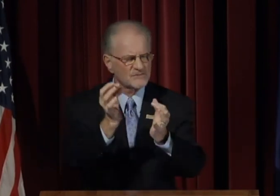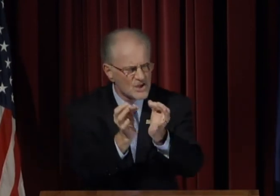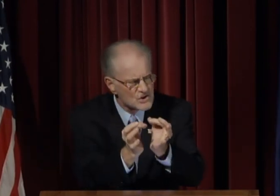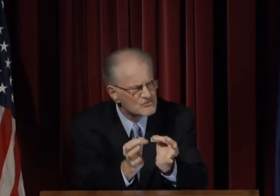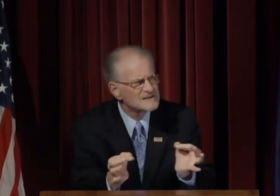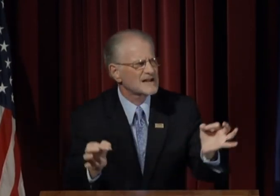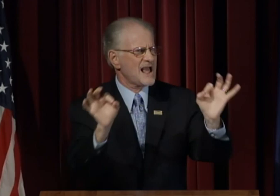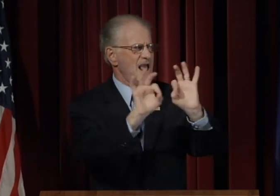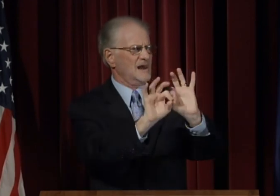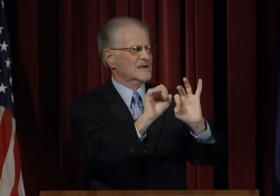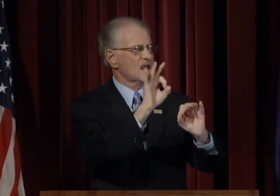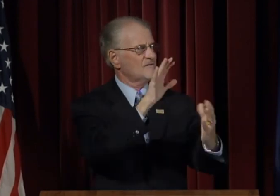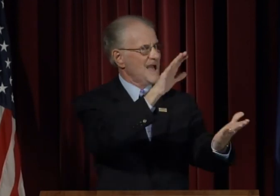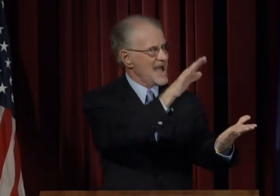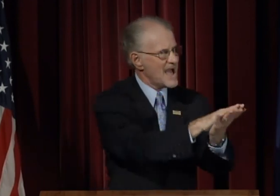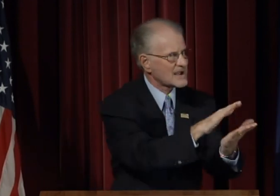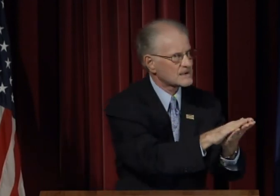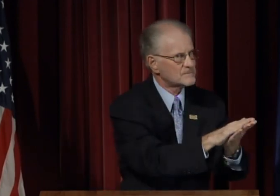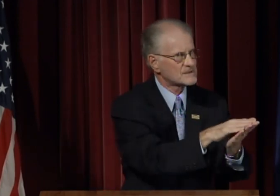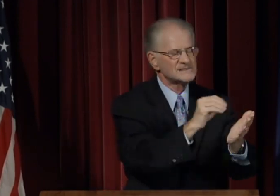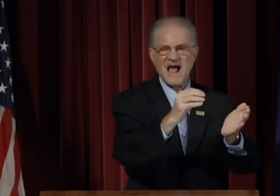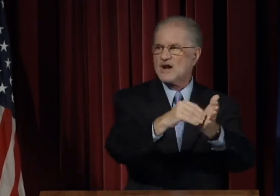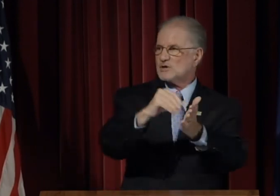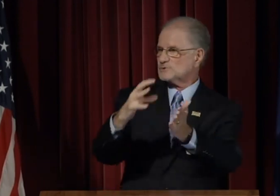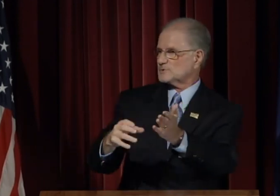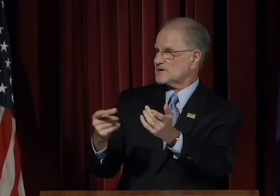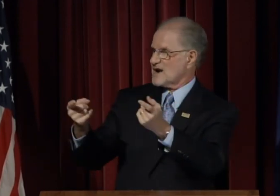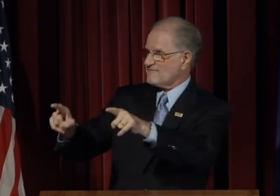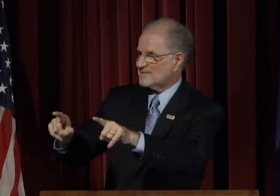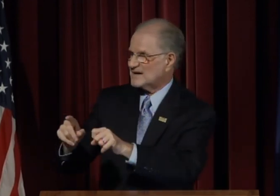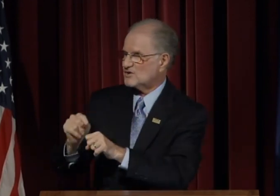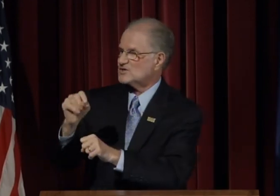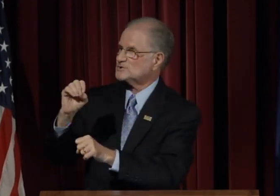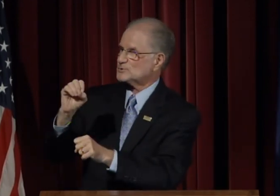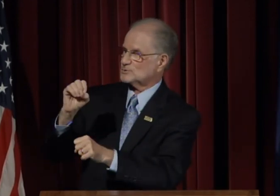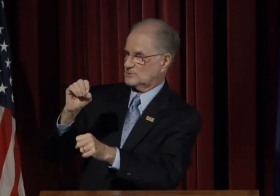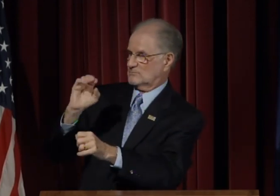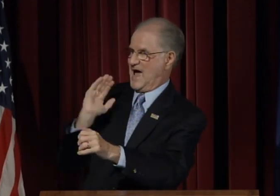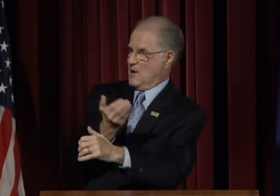We do so because we realize the criticality of academics